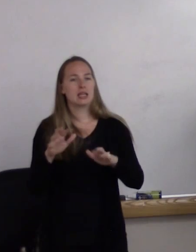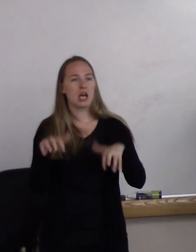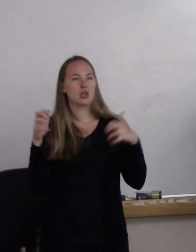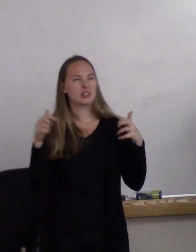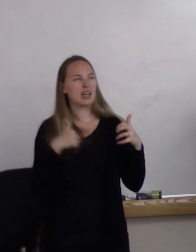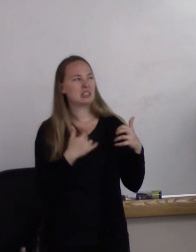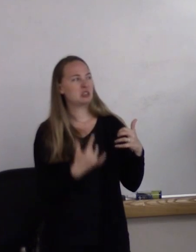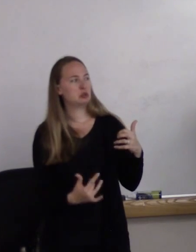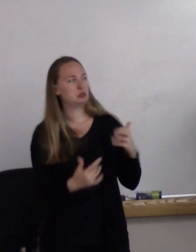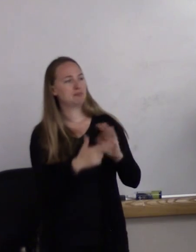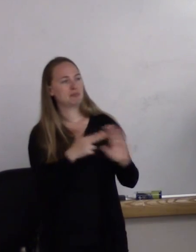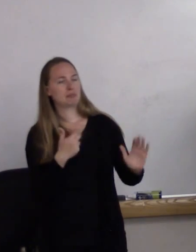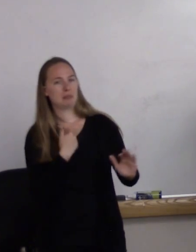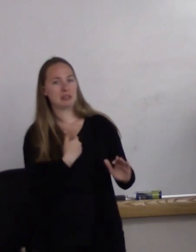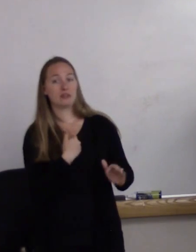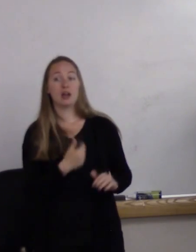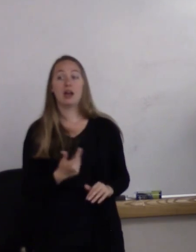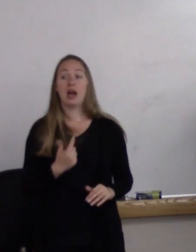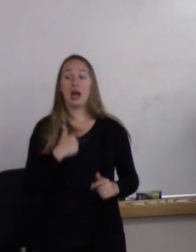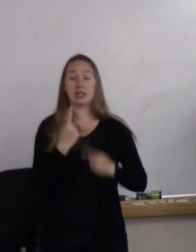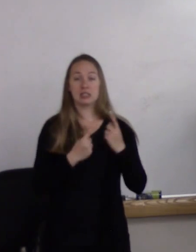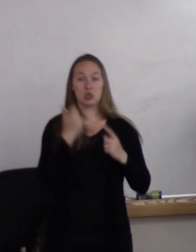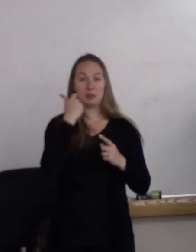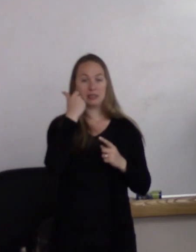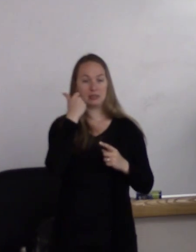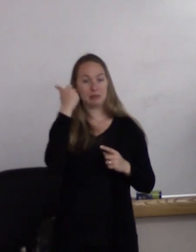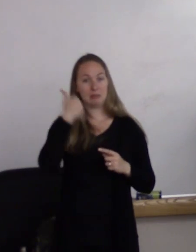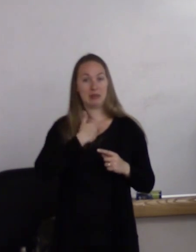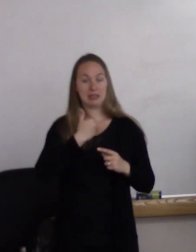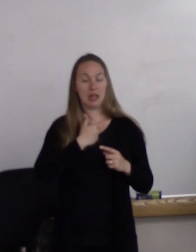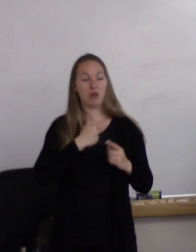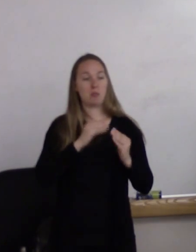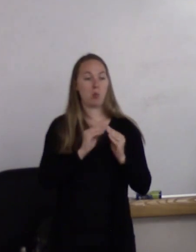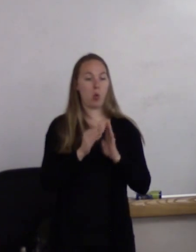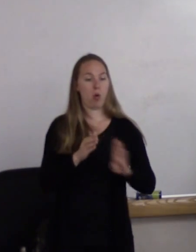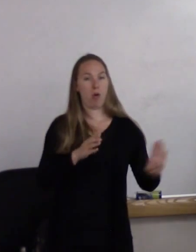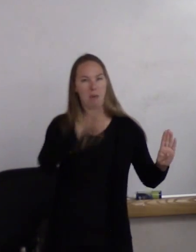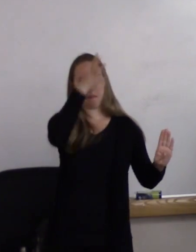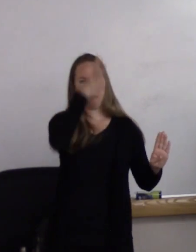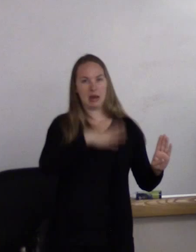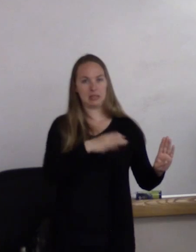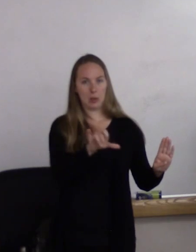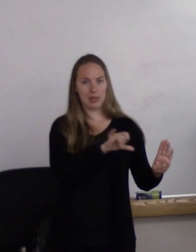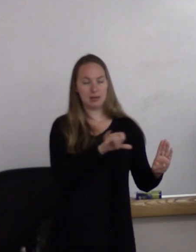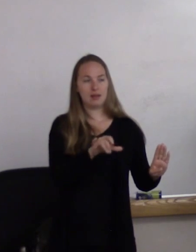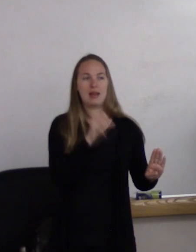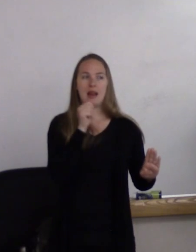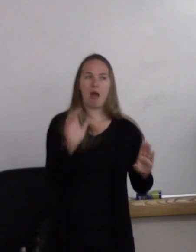So I consider myself to be more on the masculine side. Probably not all the way over.